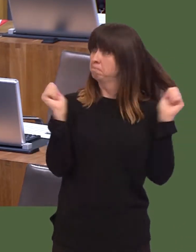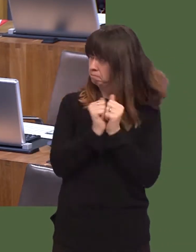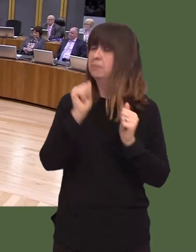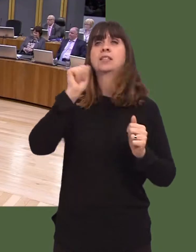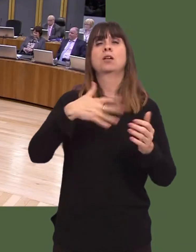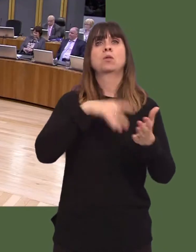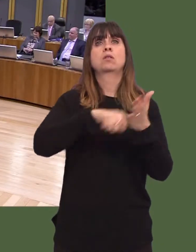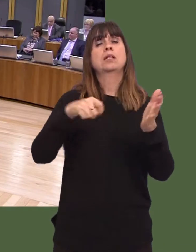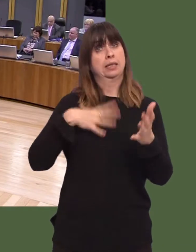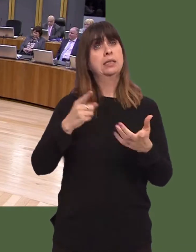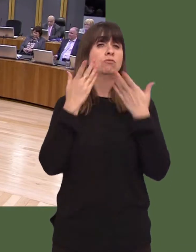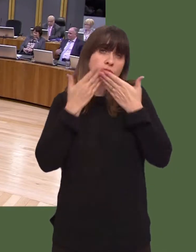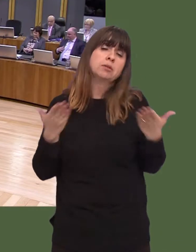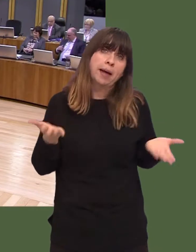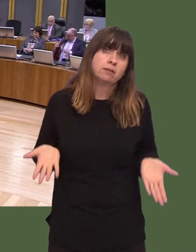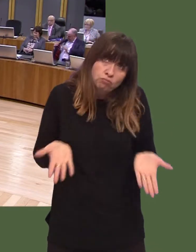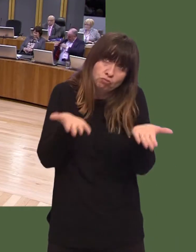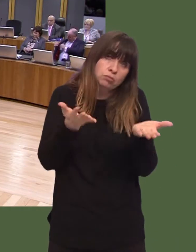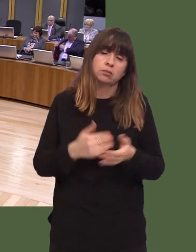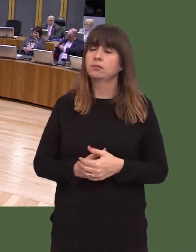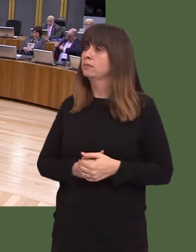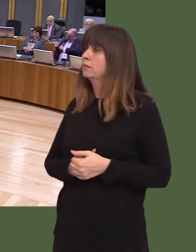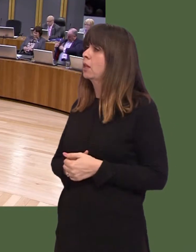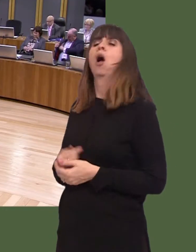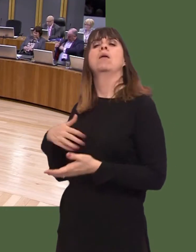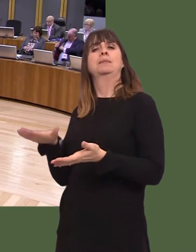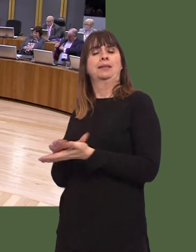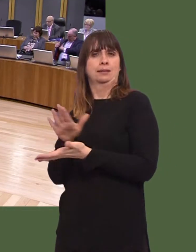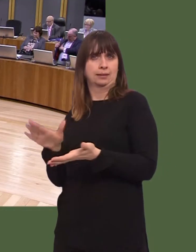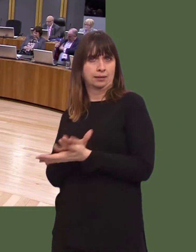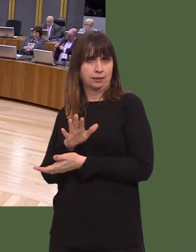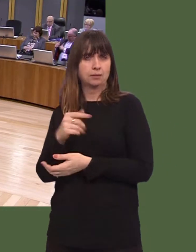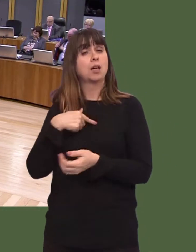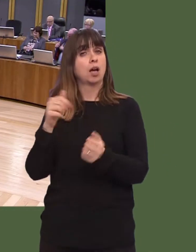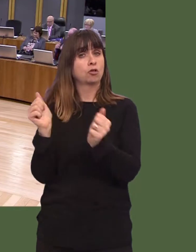Neil Hamilton: Iím glad to hear the First Minister say that, because I agree with him